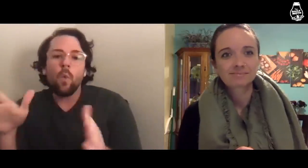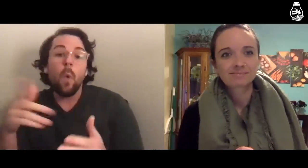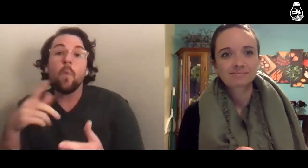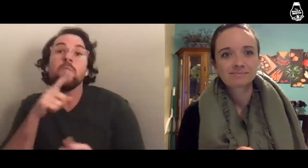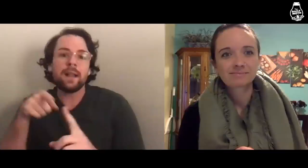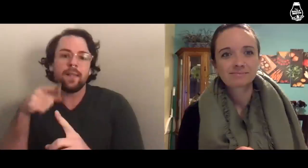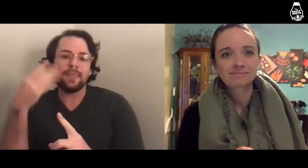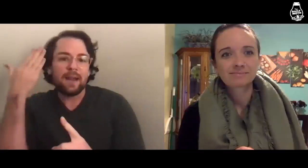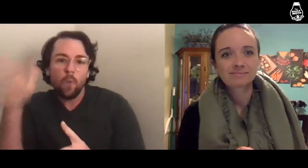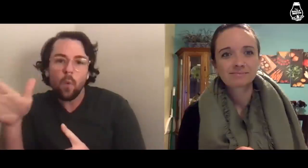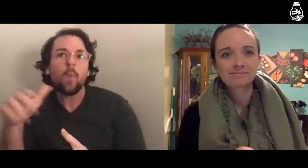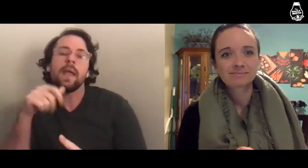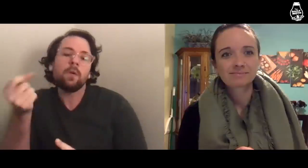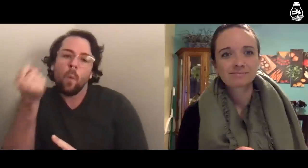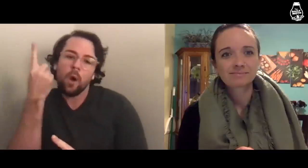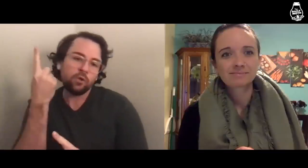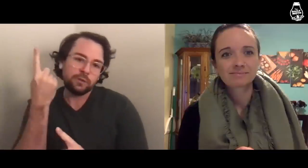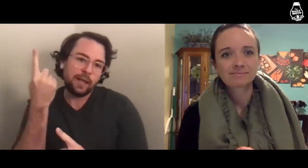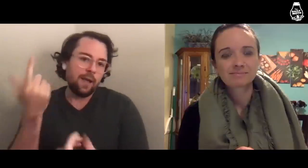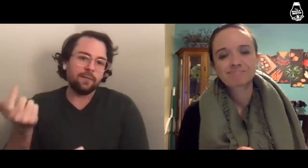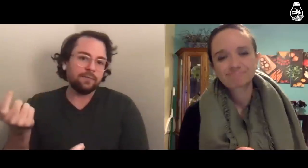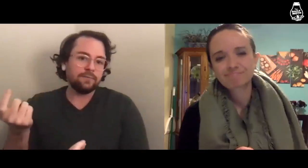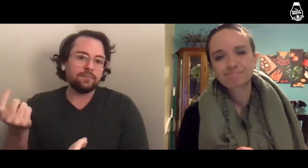and don’t understand.